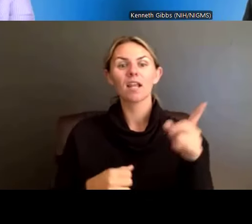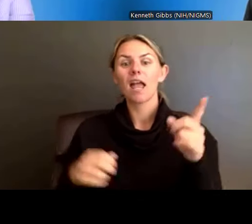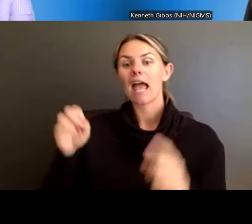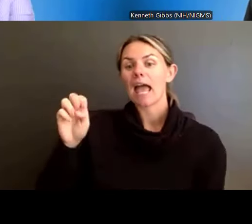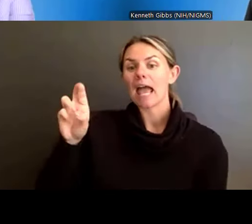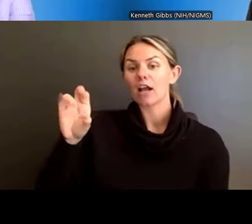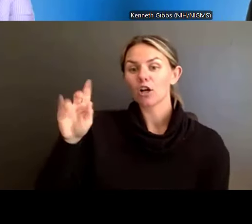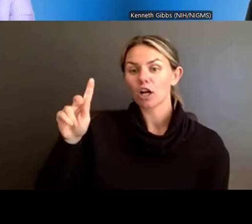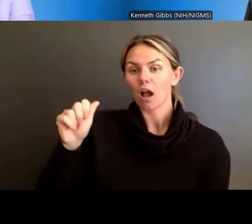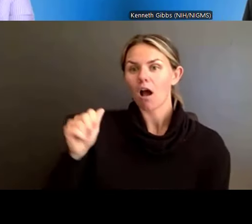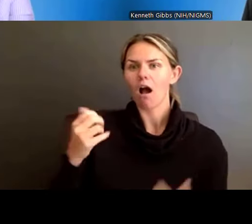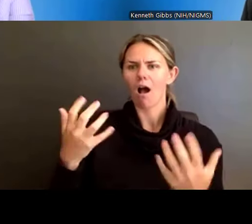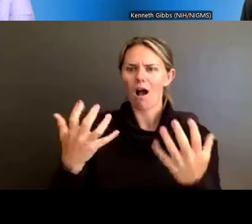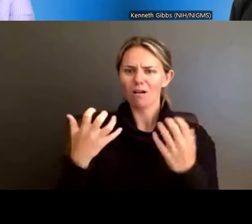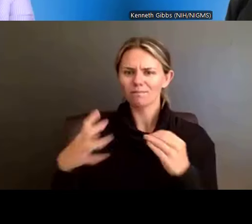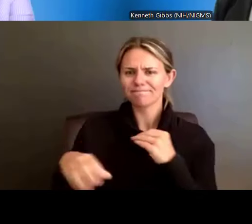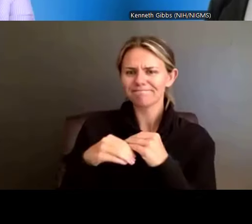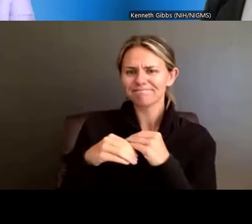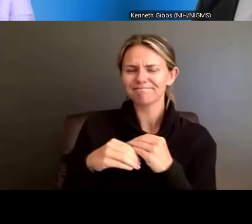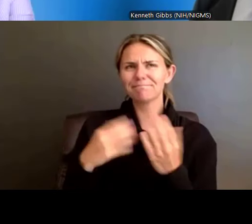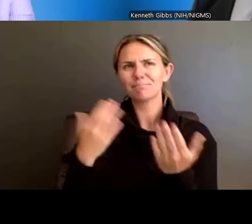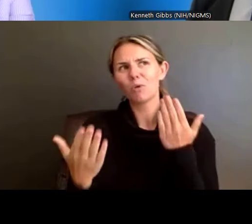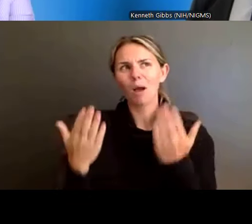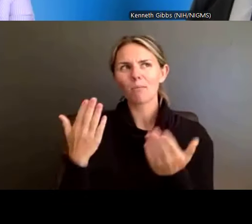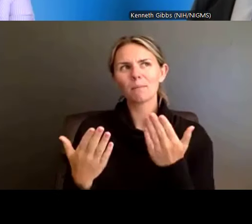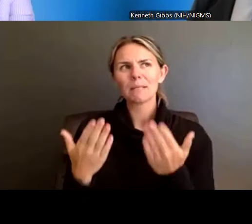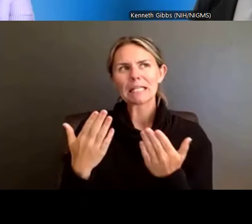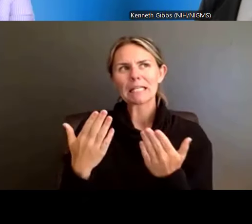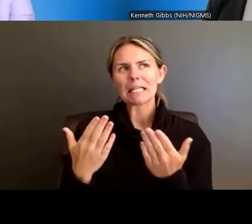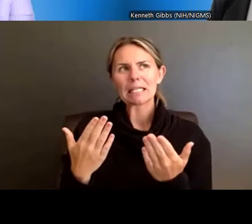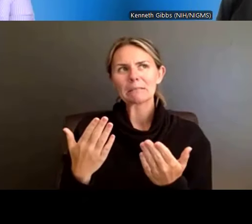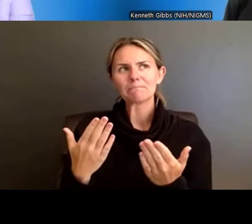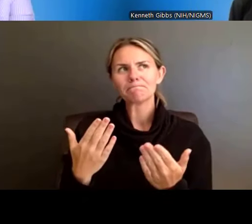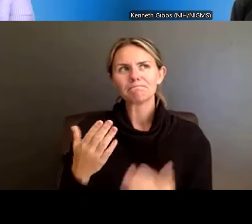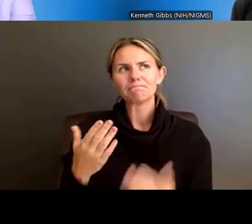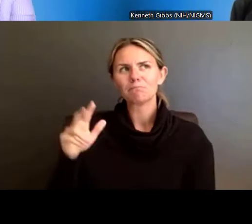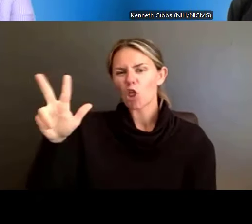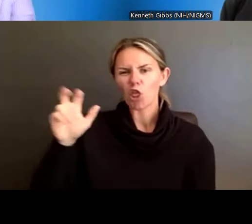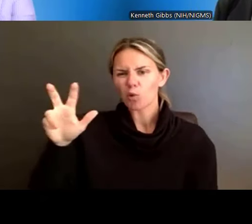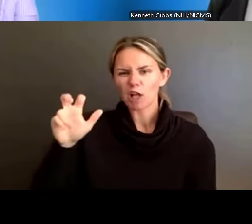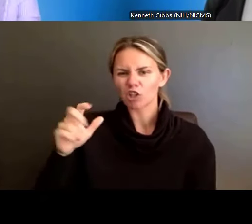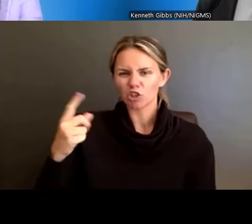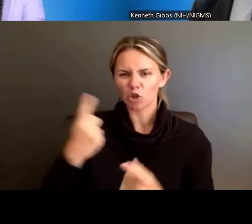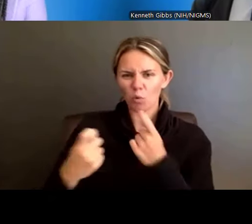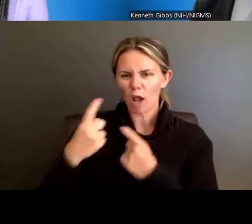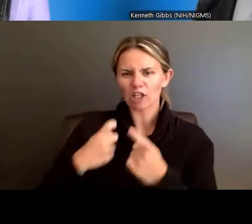that there have been probably a couple of hundred or at least three hundred questions that were submitted to the Q and A,